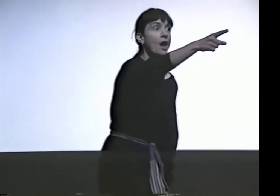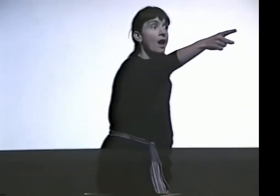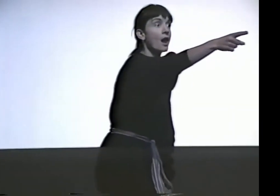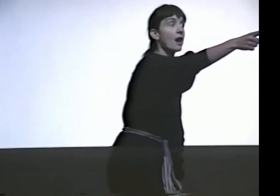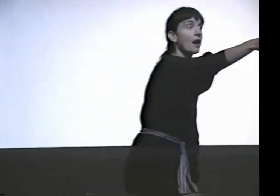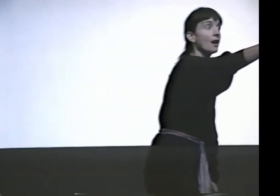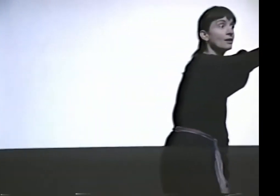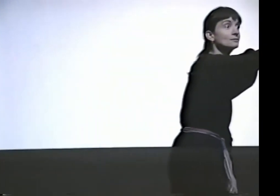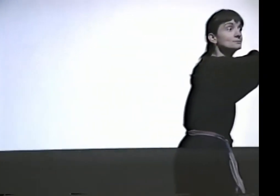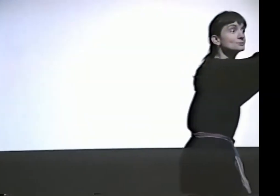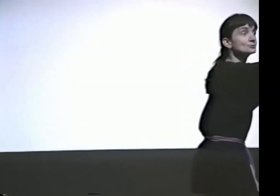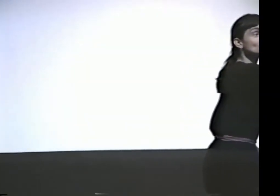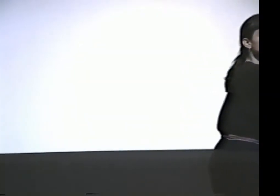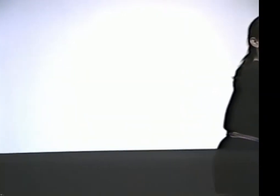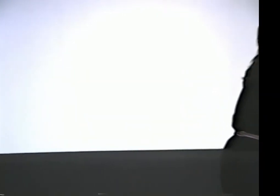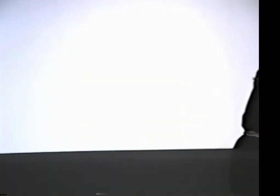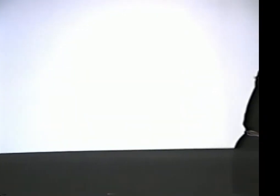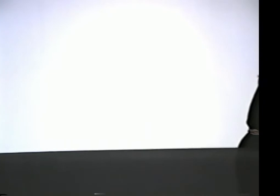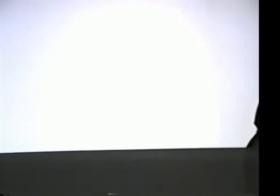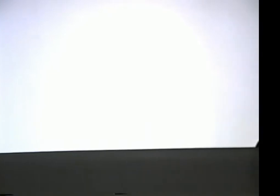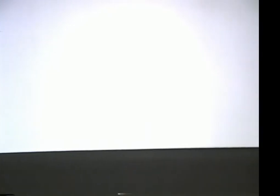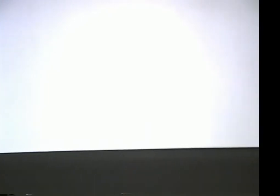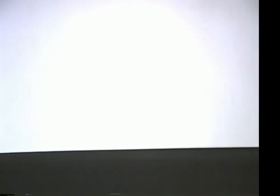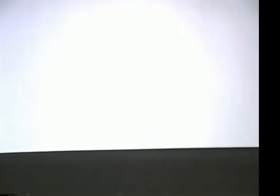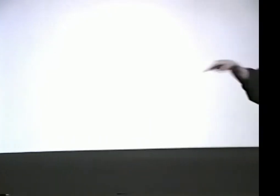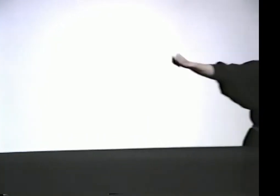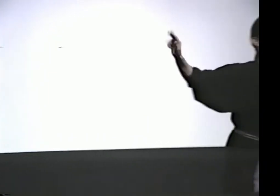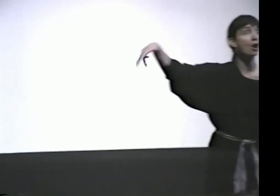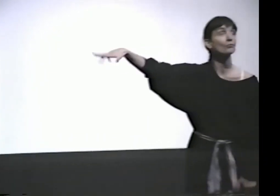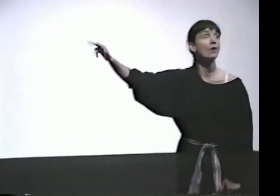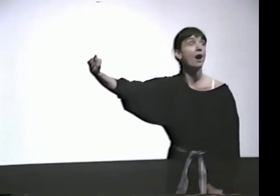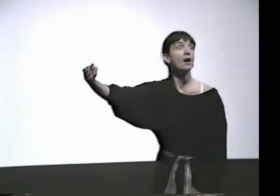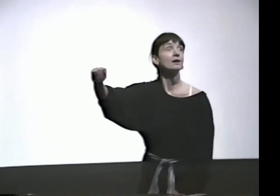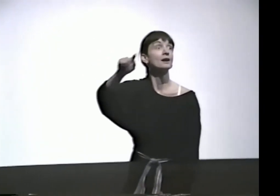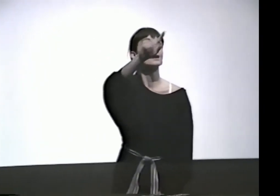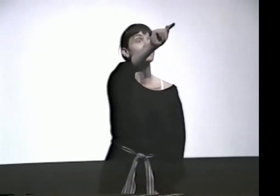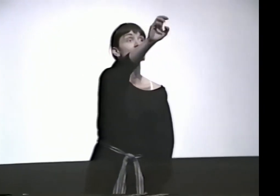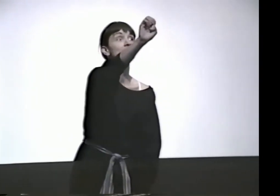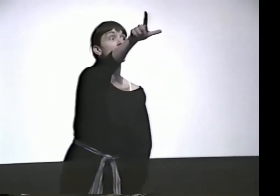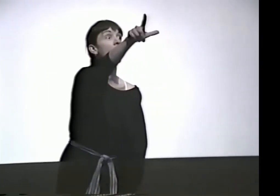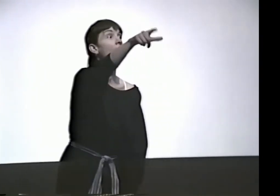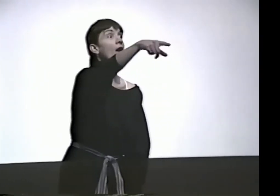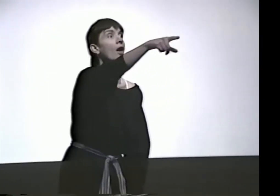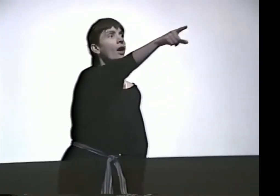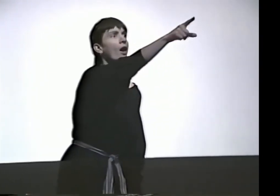WHAT COLOR DO YOU THINK? TURQUOISE? THE TIGHTS ARE TURQUOISE?